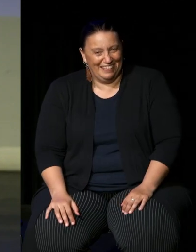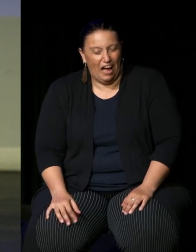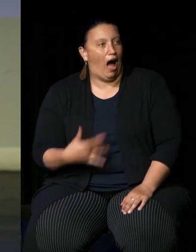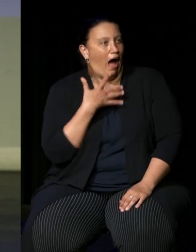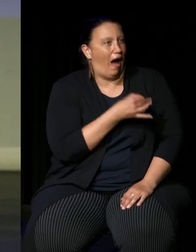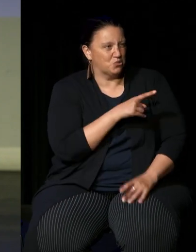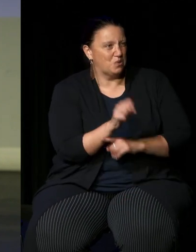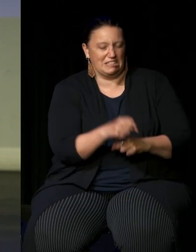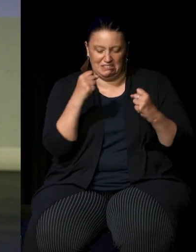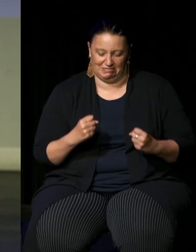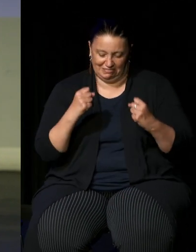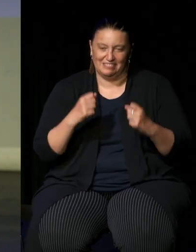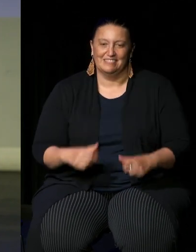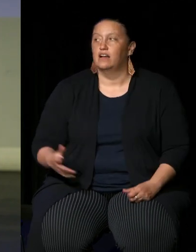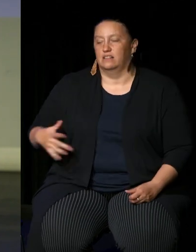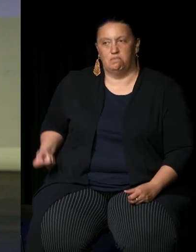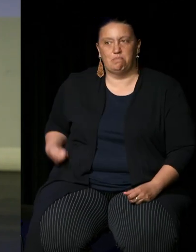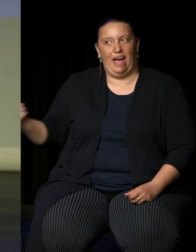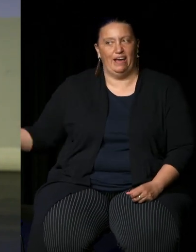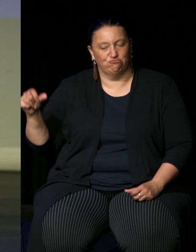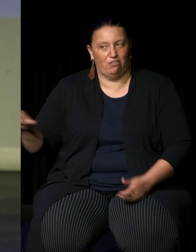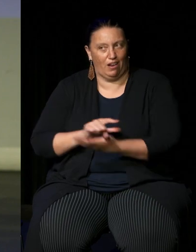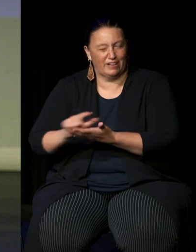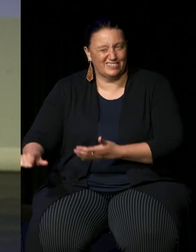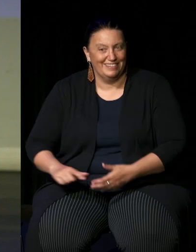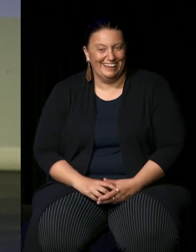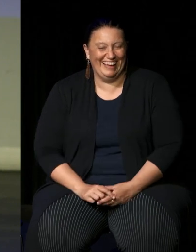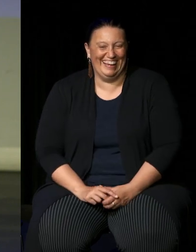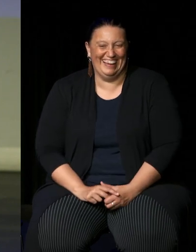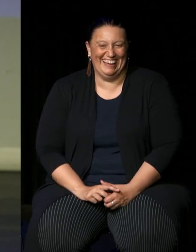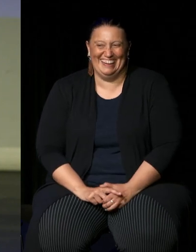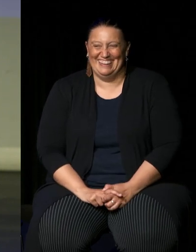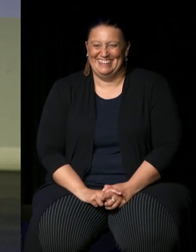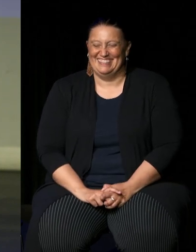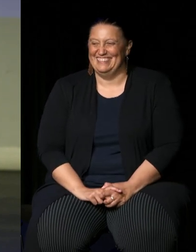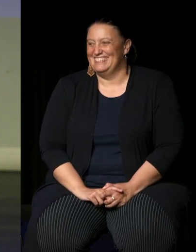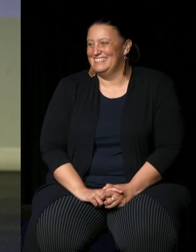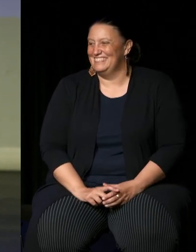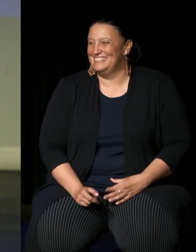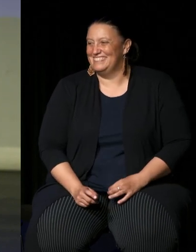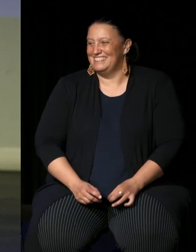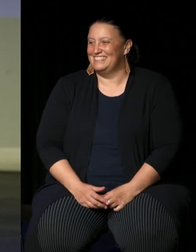it's um coming out of my stipend um no it's not I hope um what I wanted to do was just tell you